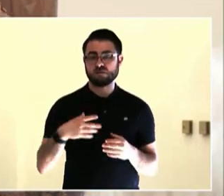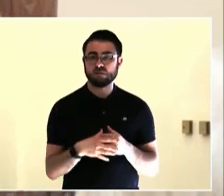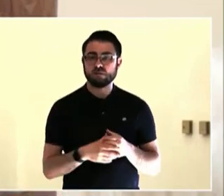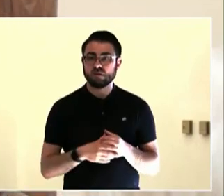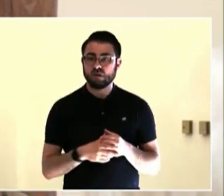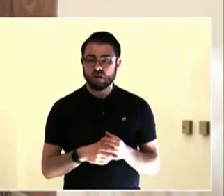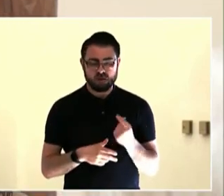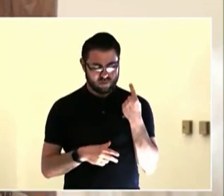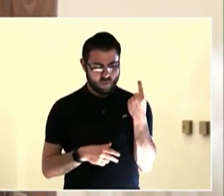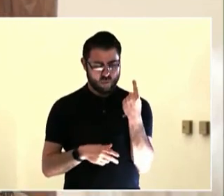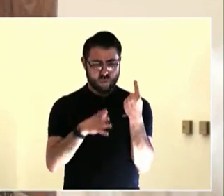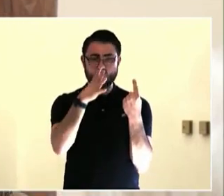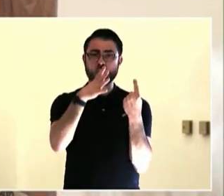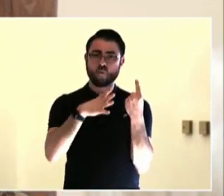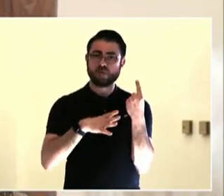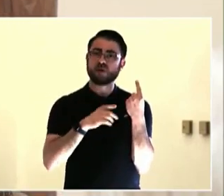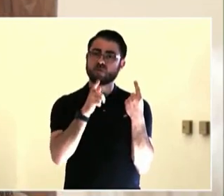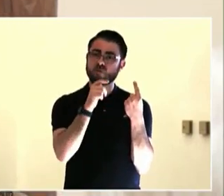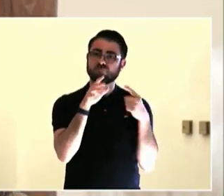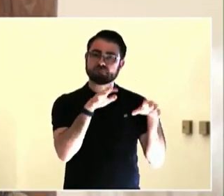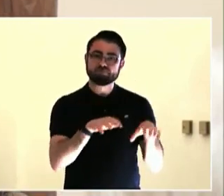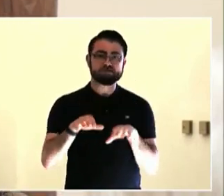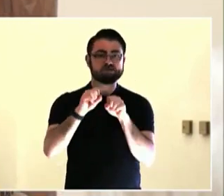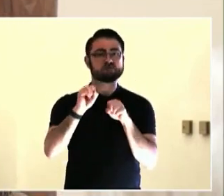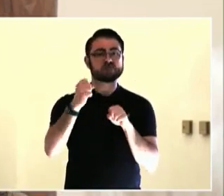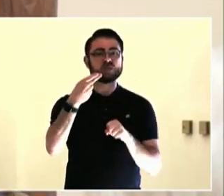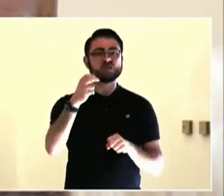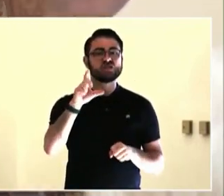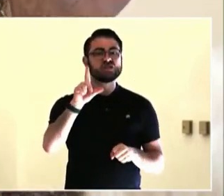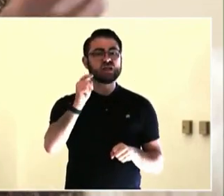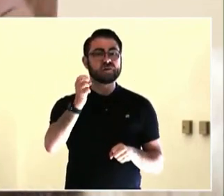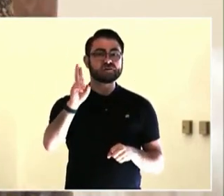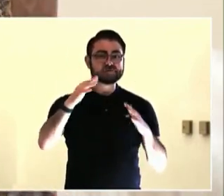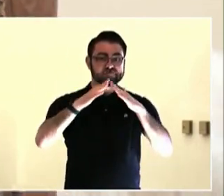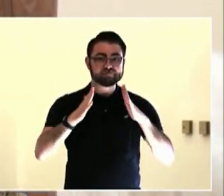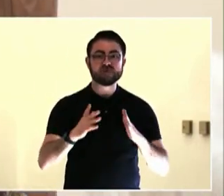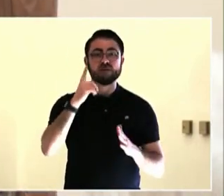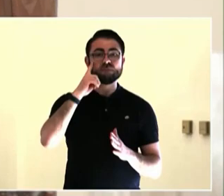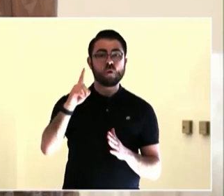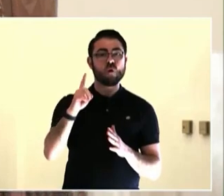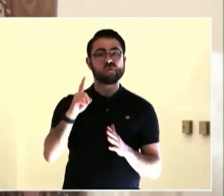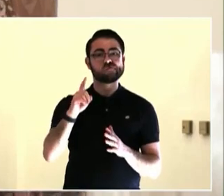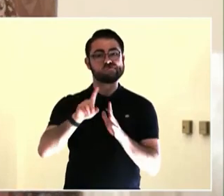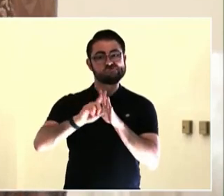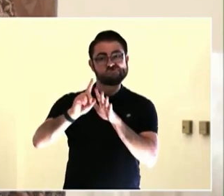When we called the city and said, we need to put port-o-potties in.